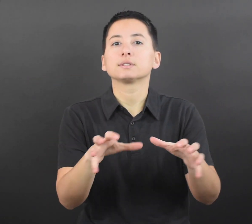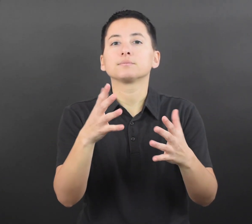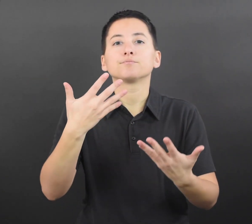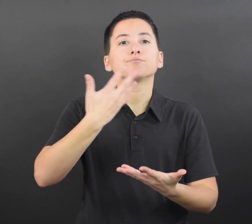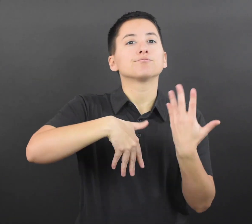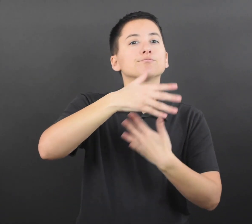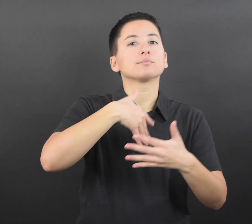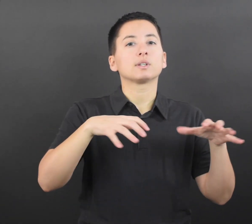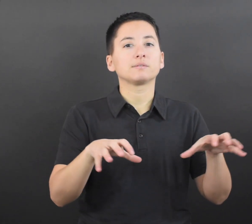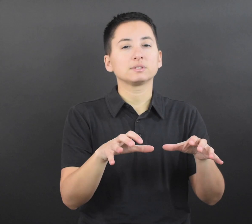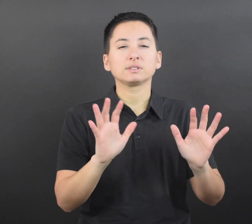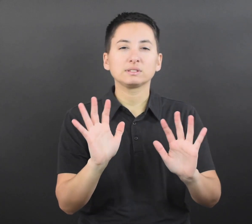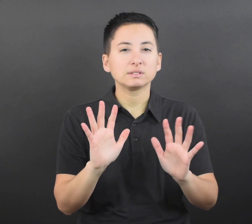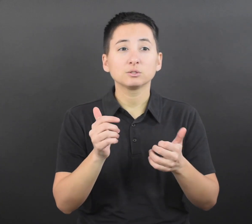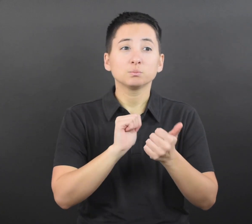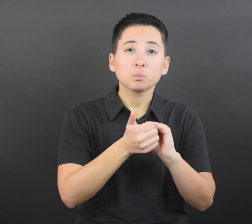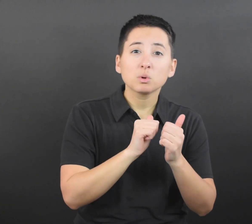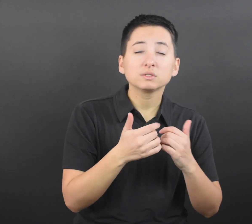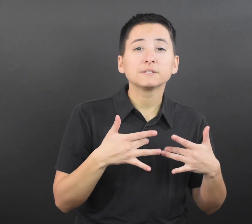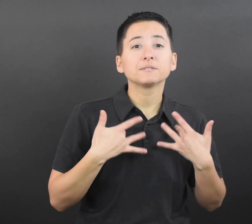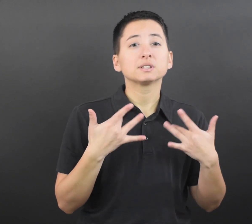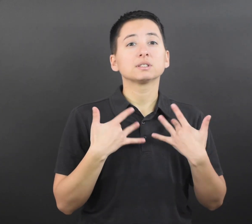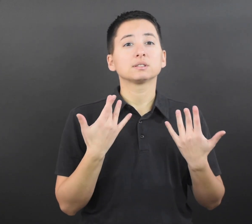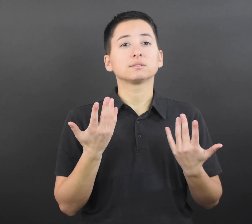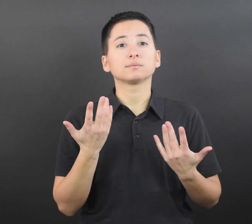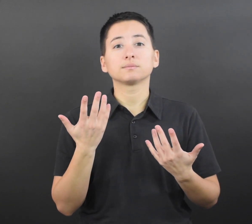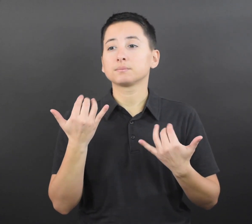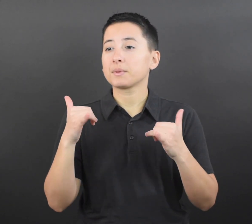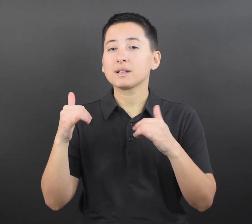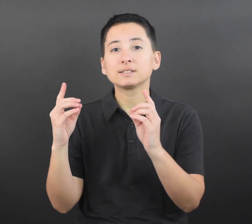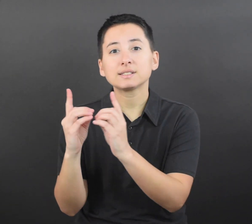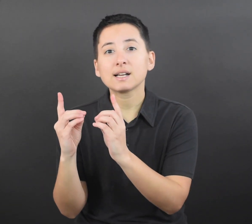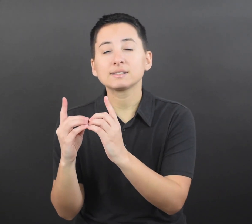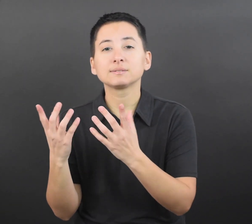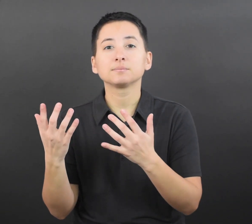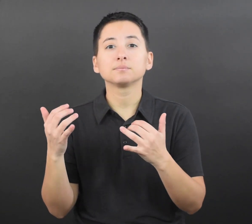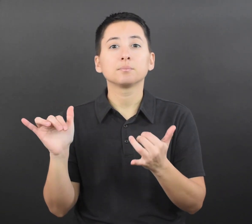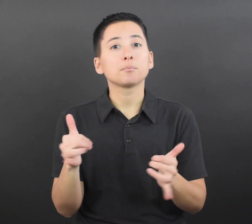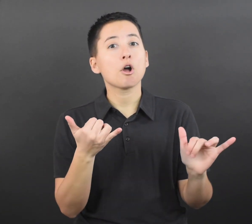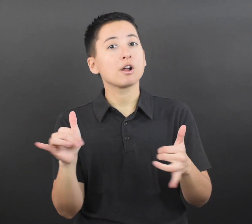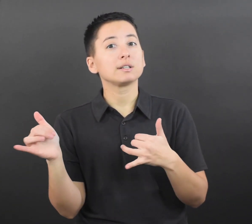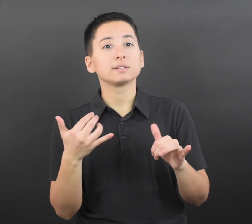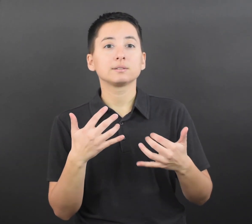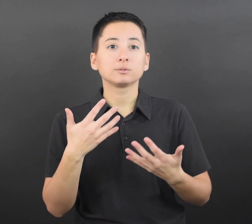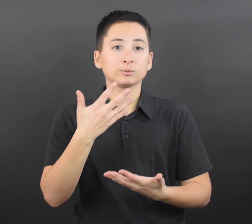extra-curricular or social activities while they are in quarantine. They should not participate in